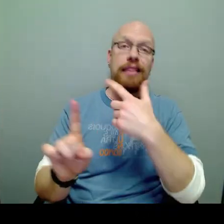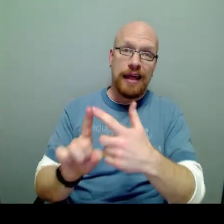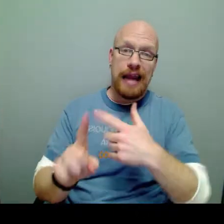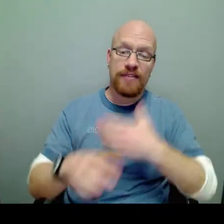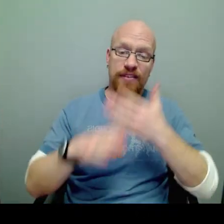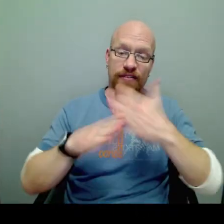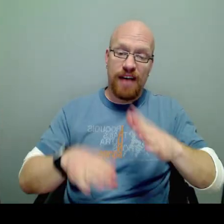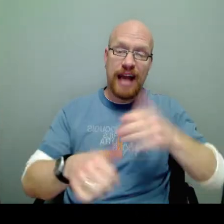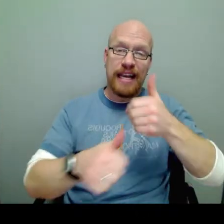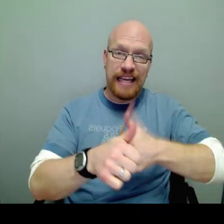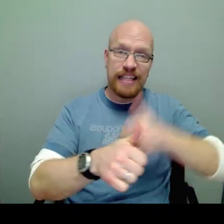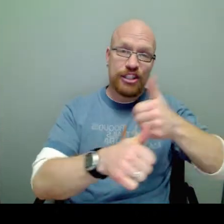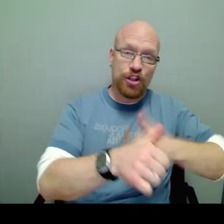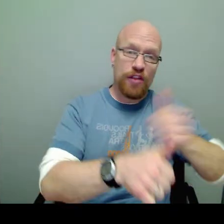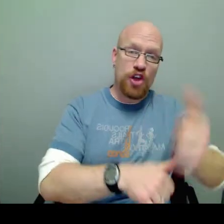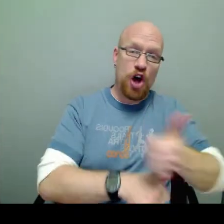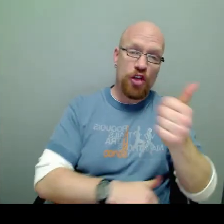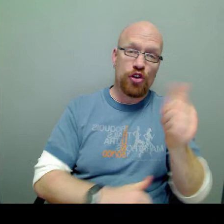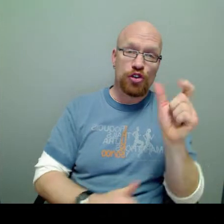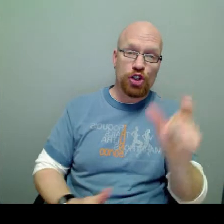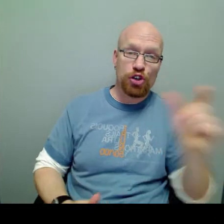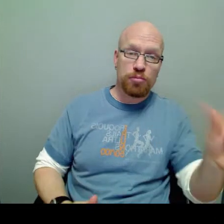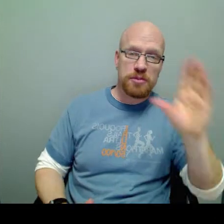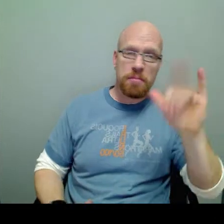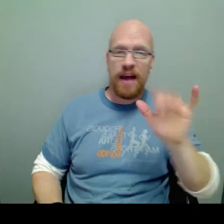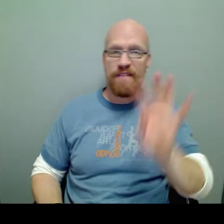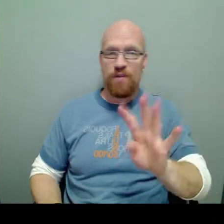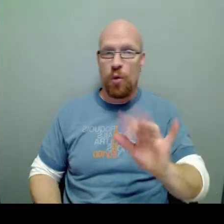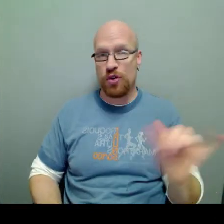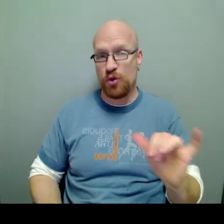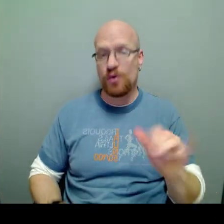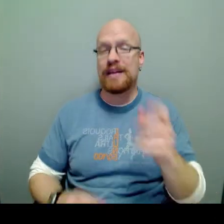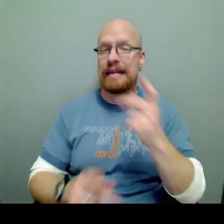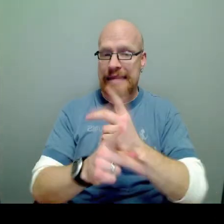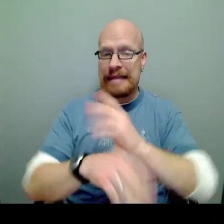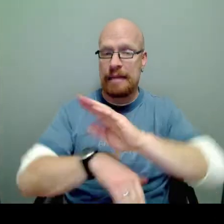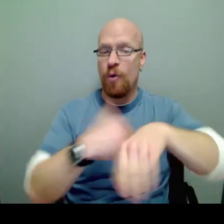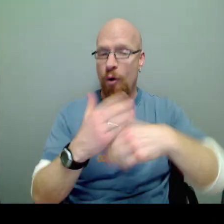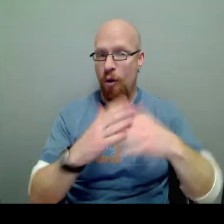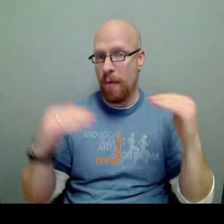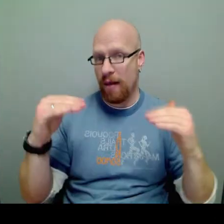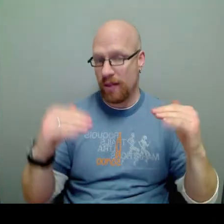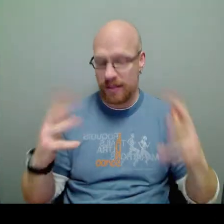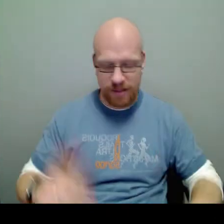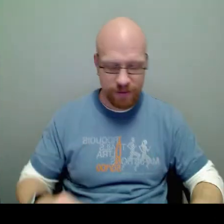Then I have to divide each of the other terms by 4, too, to keep it all balanced.